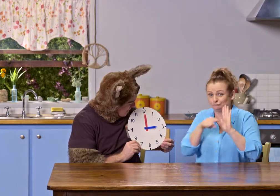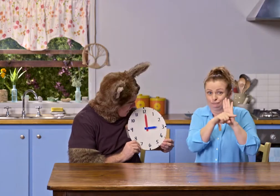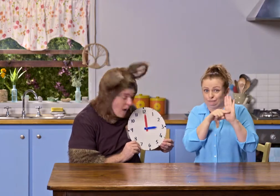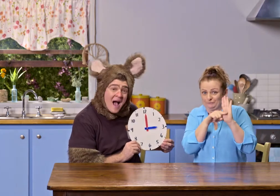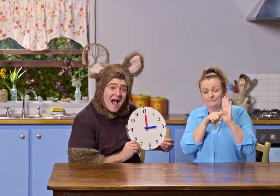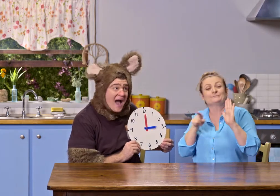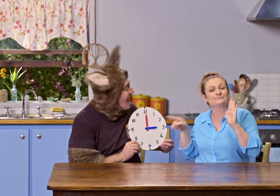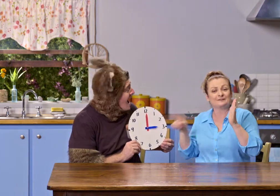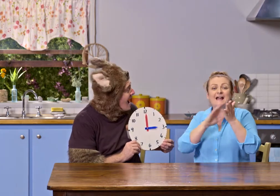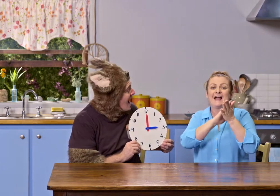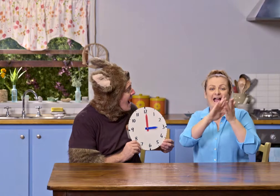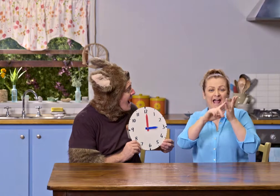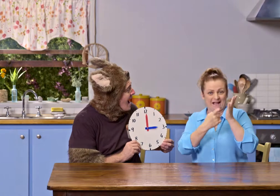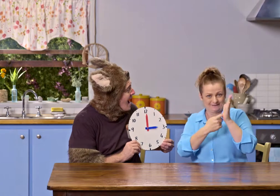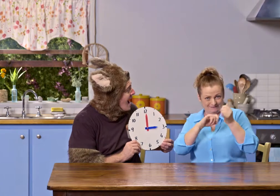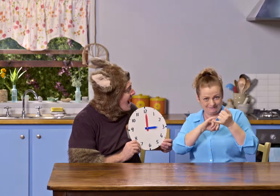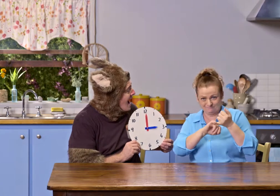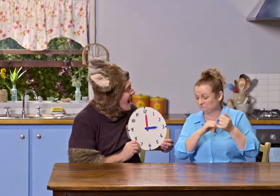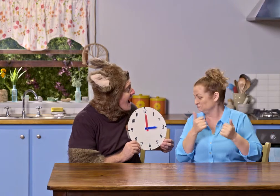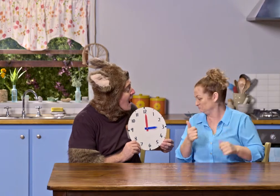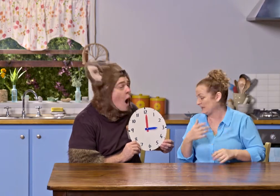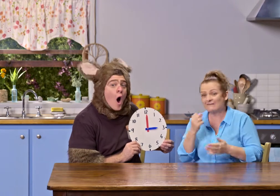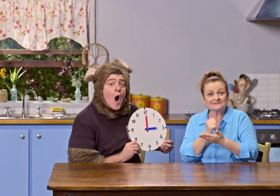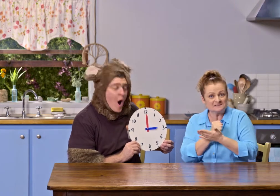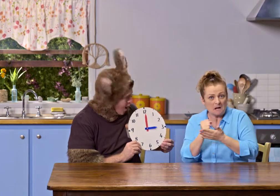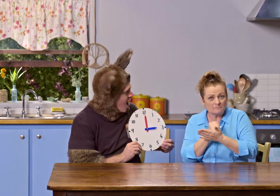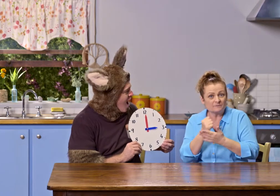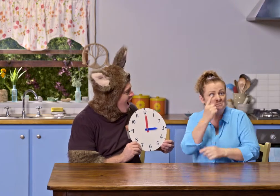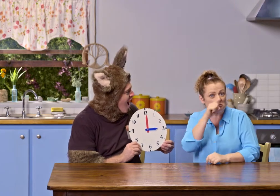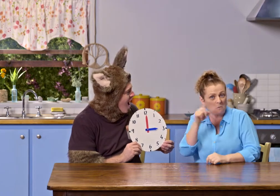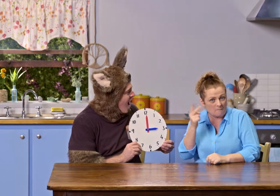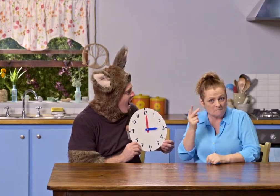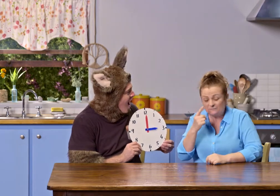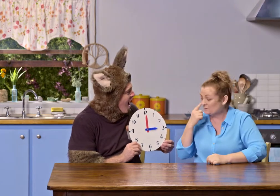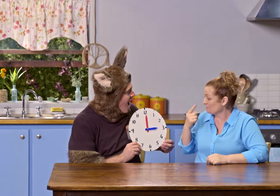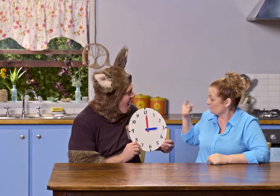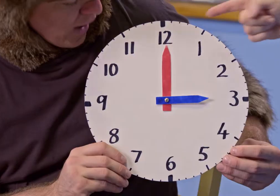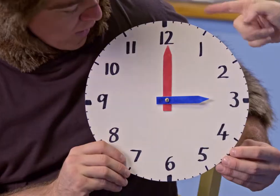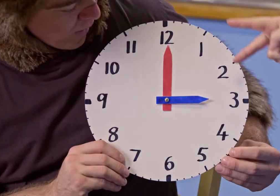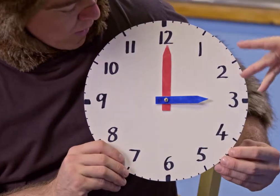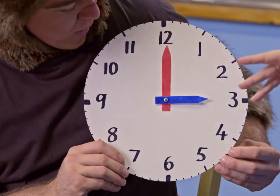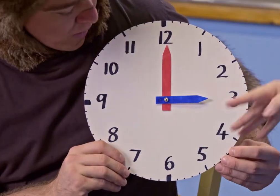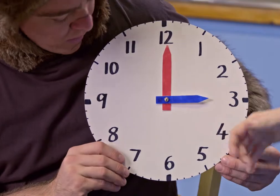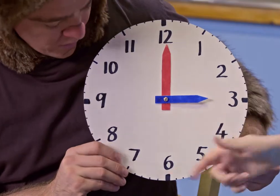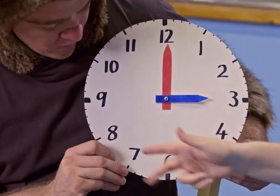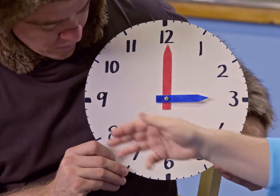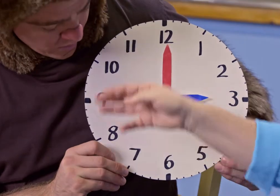..and the short hand is the hour hand. Oh. And it has the numbers 1 to 12.